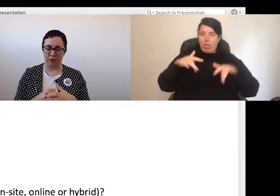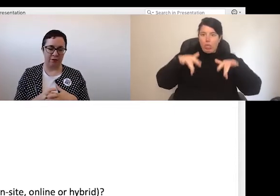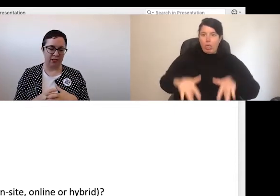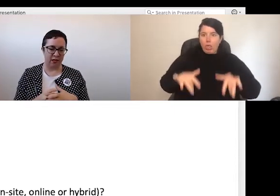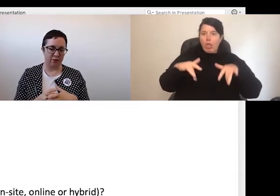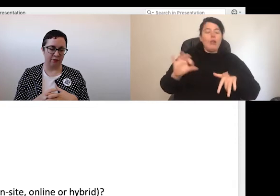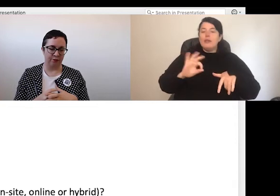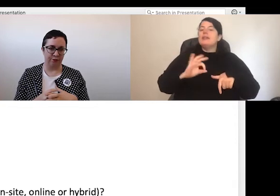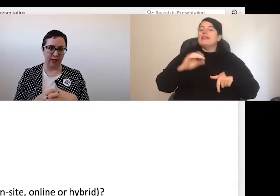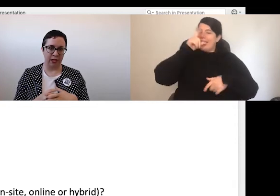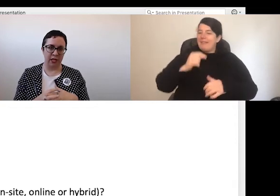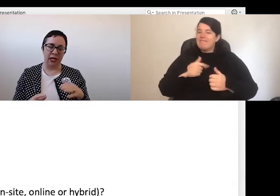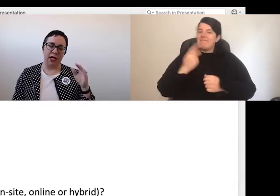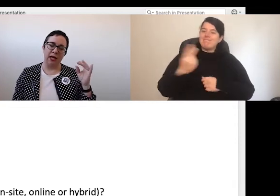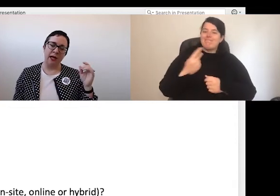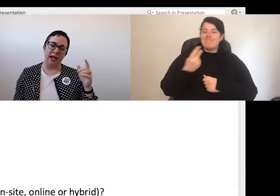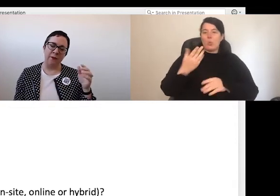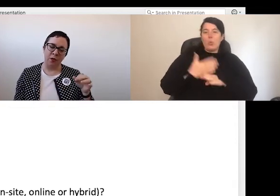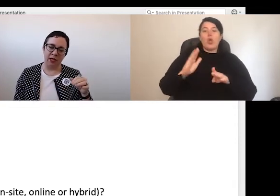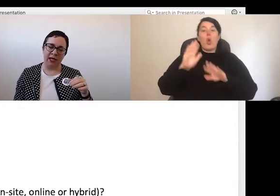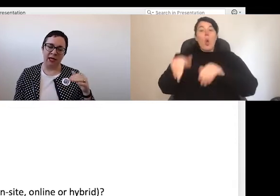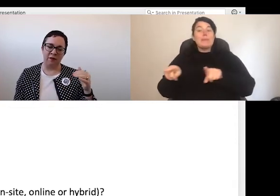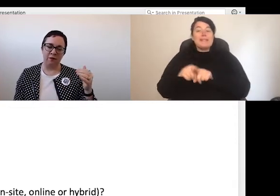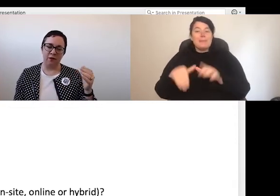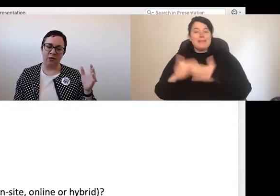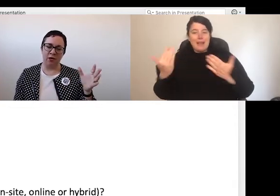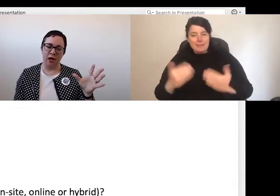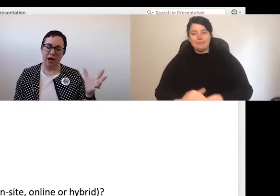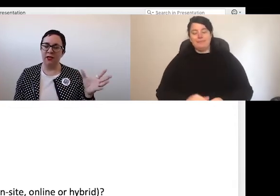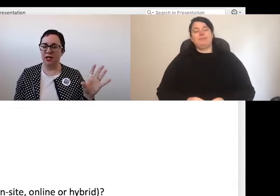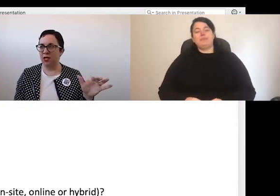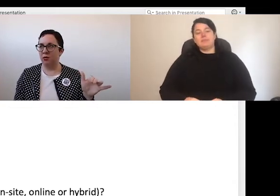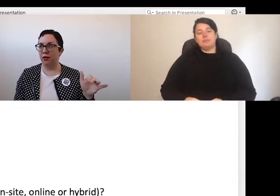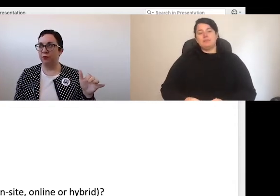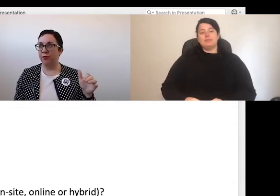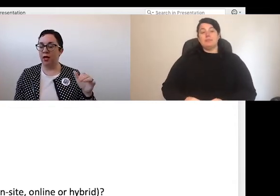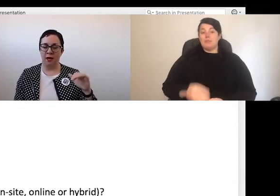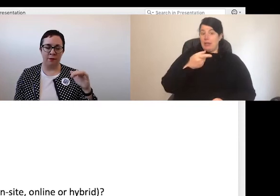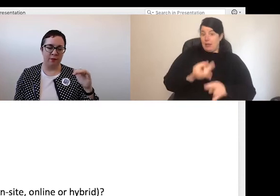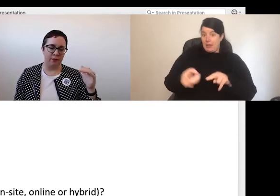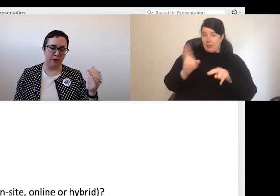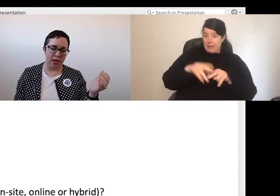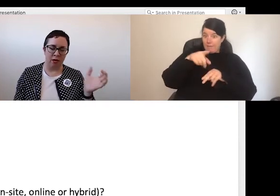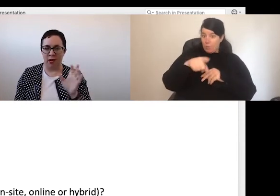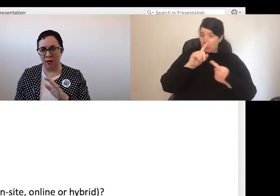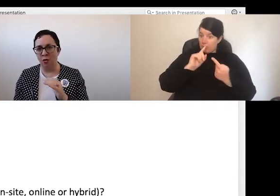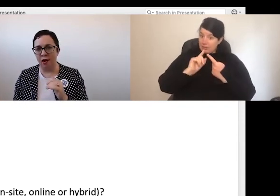from officlife. And, importantly, if you're either continuing an online